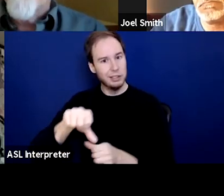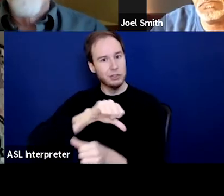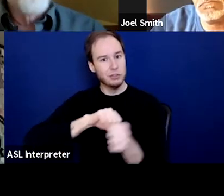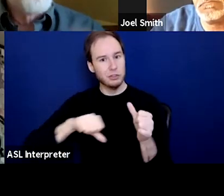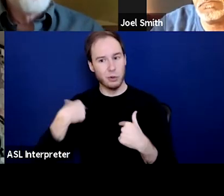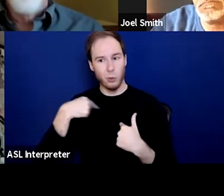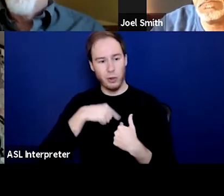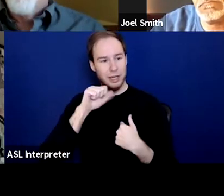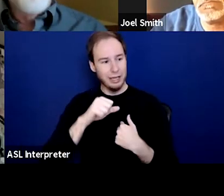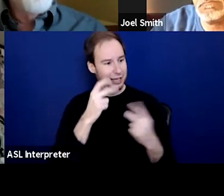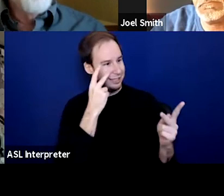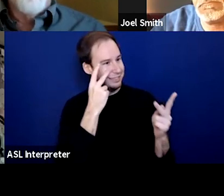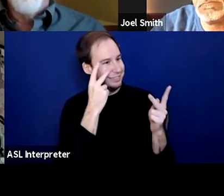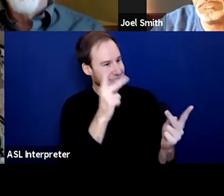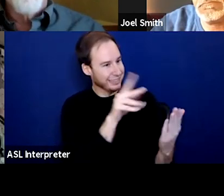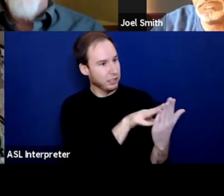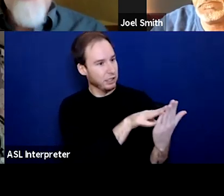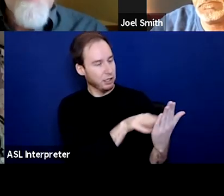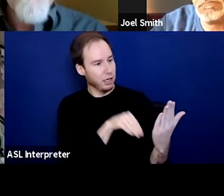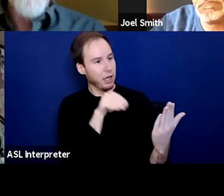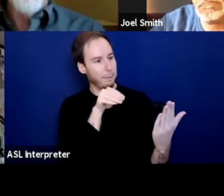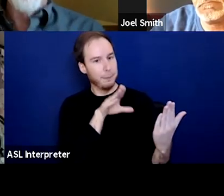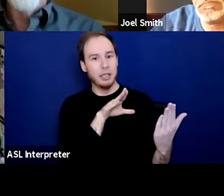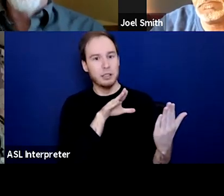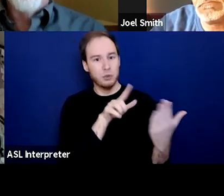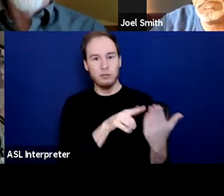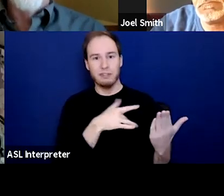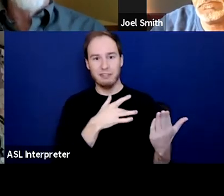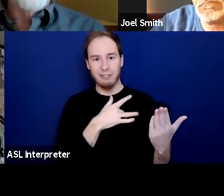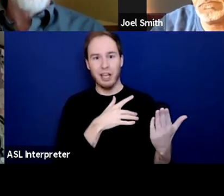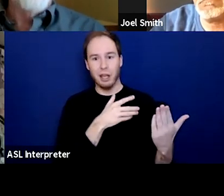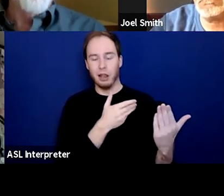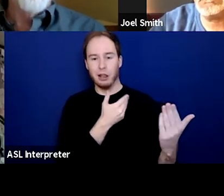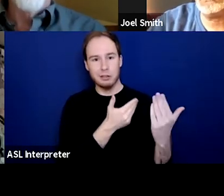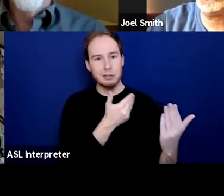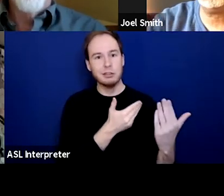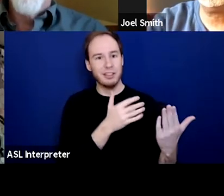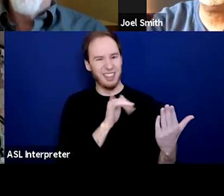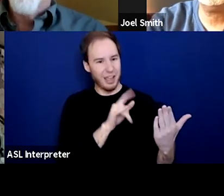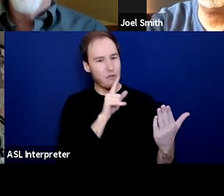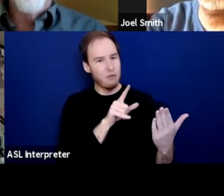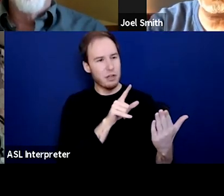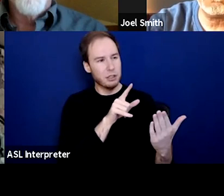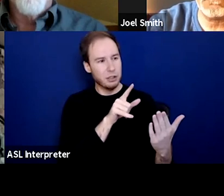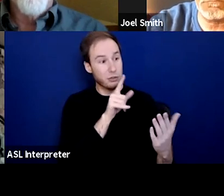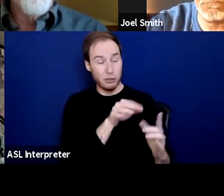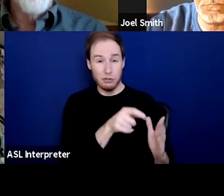and we find sustenance in each other. And it's the rare person who can do that on their own and sustain it.